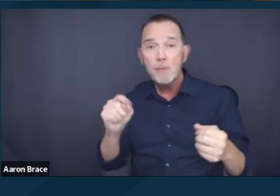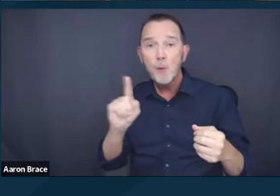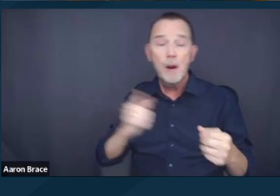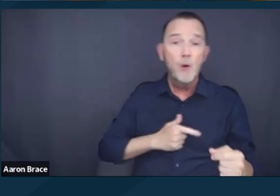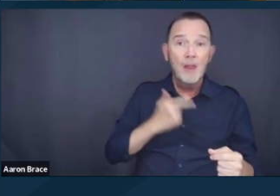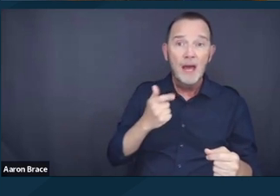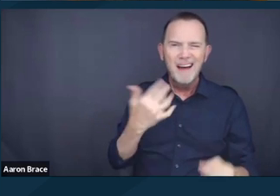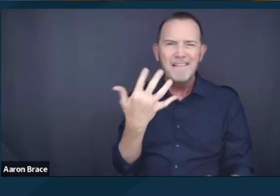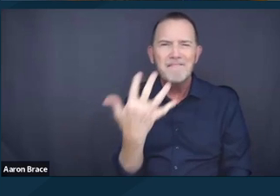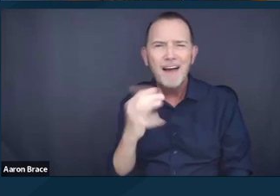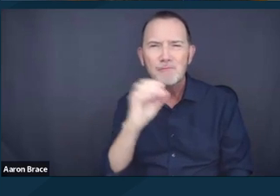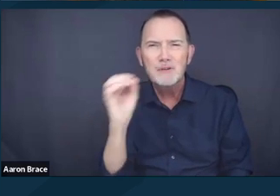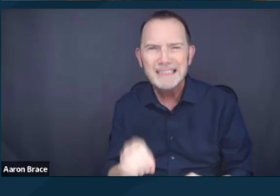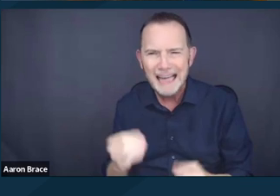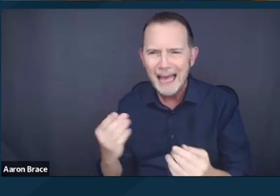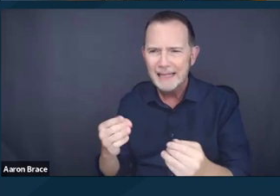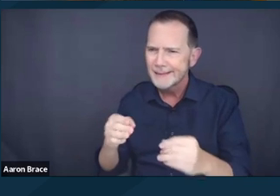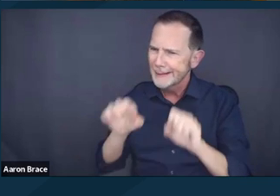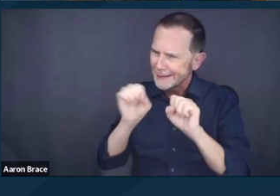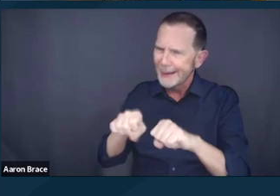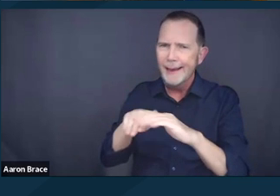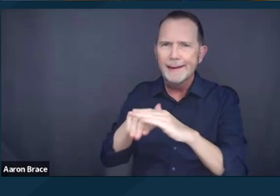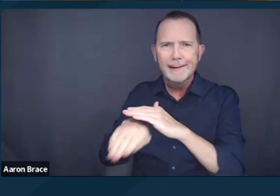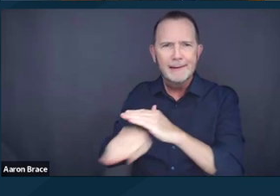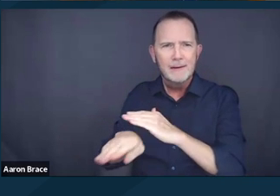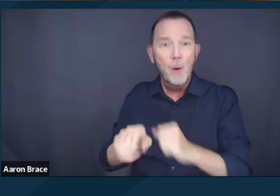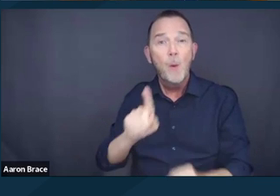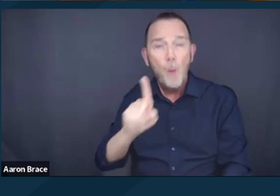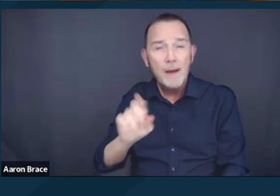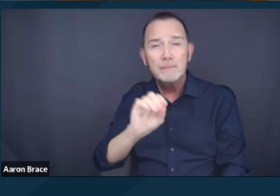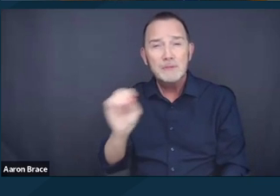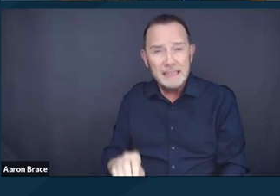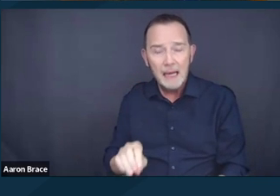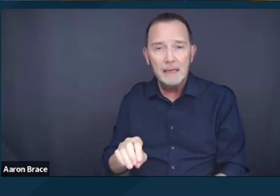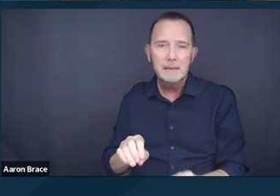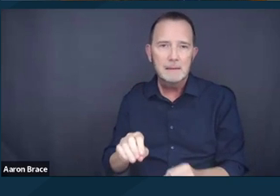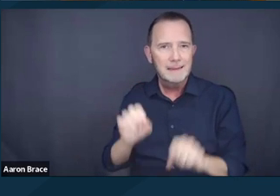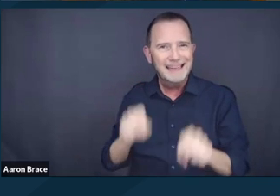and less than 1% is accessible for wheelchair use. I also use this slide